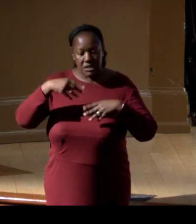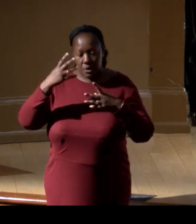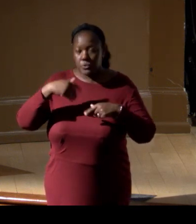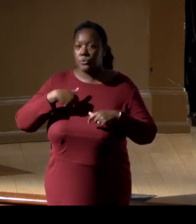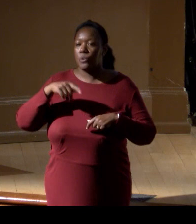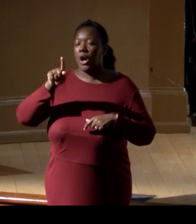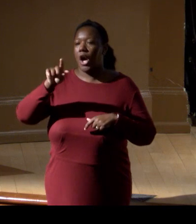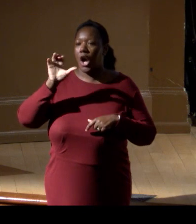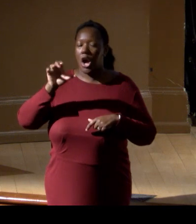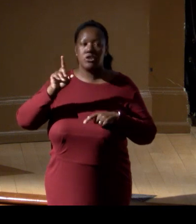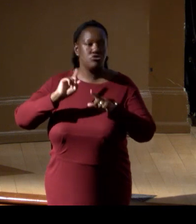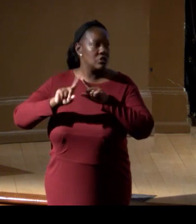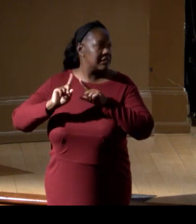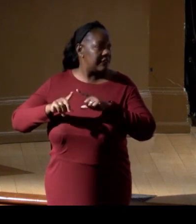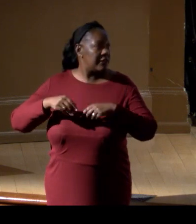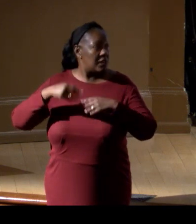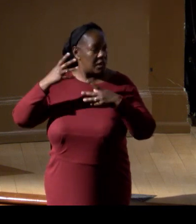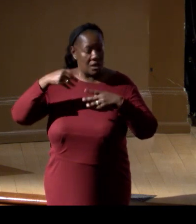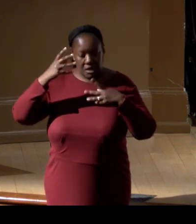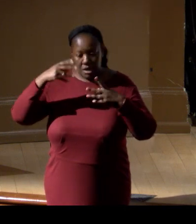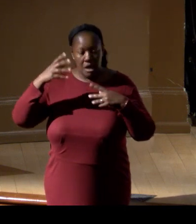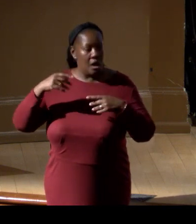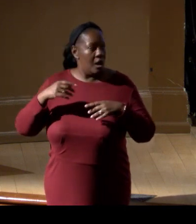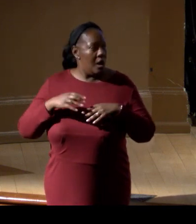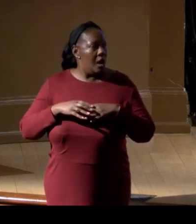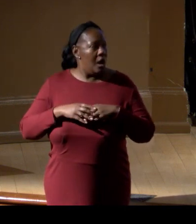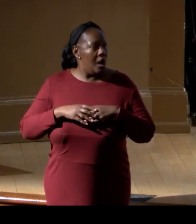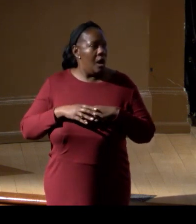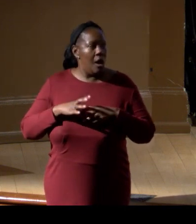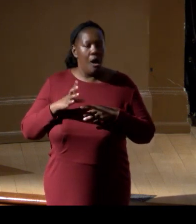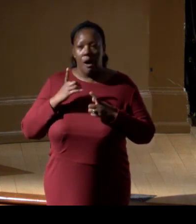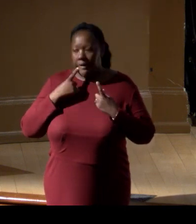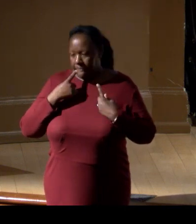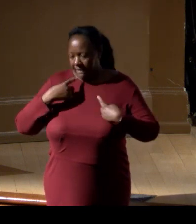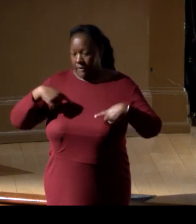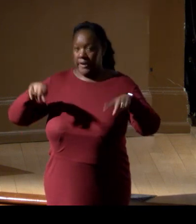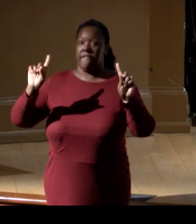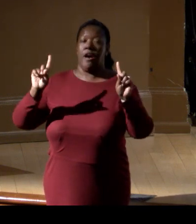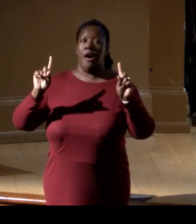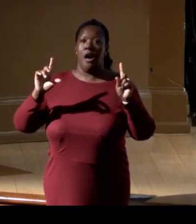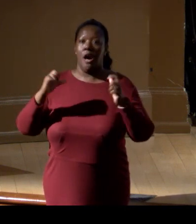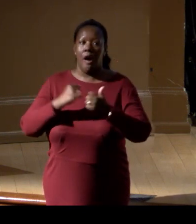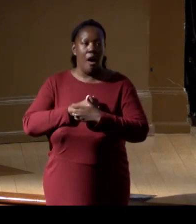who had died in the last few weeks before I could find anything on what we do.